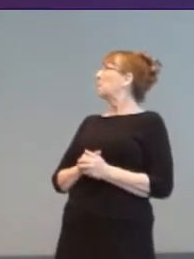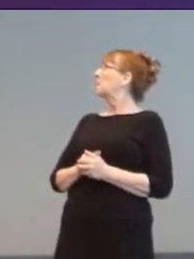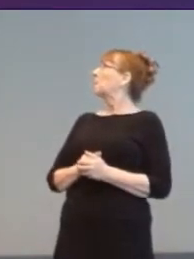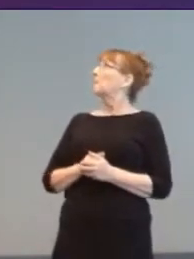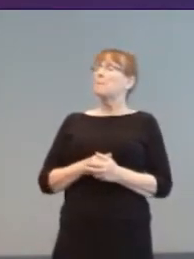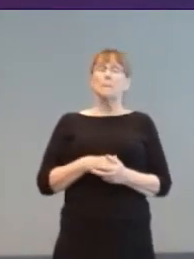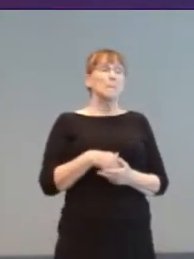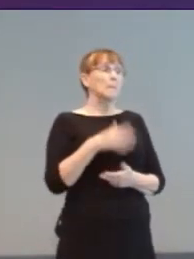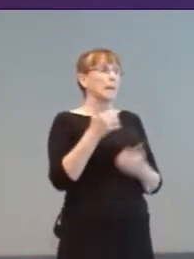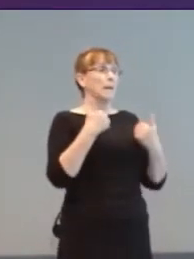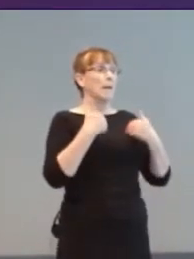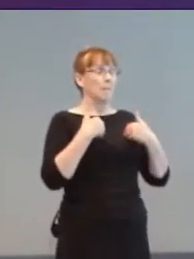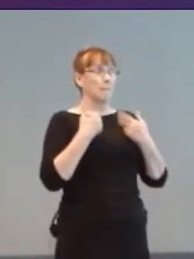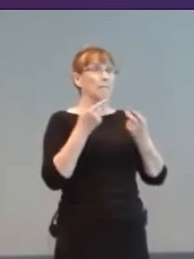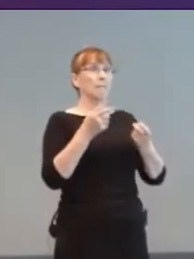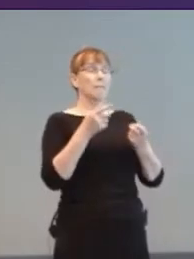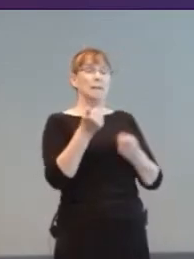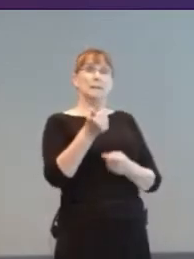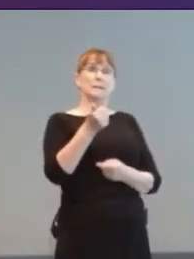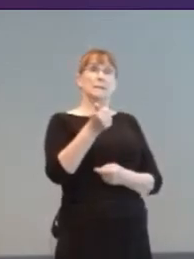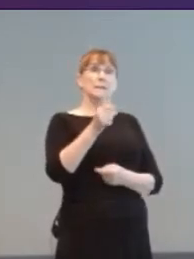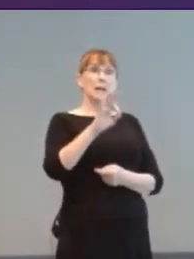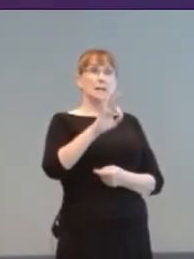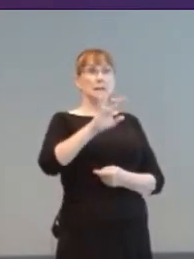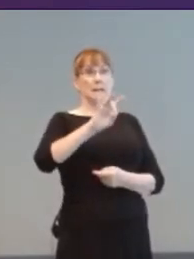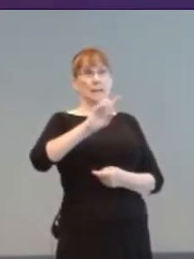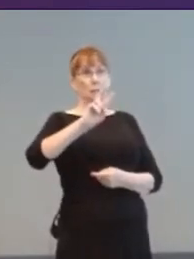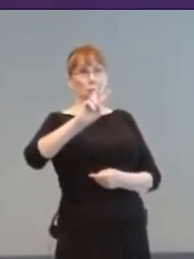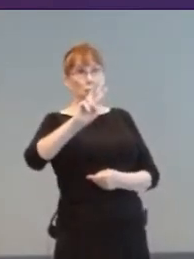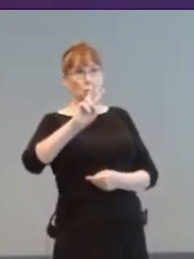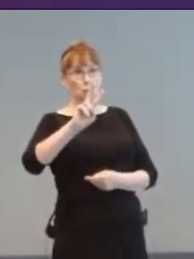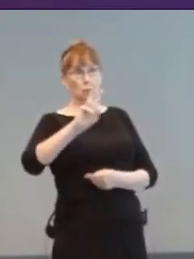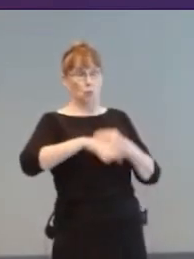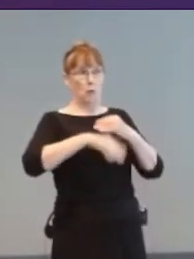advertised in 1982, offered a cheaper route to a bigger display.